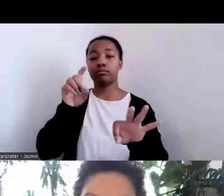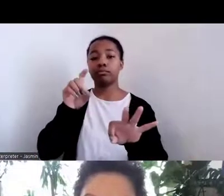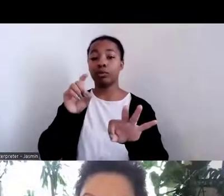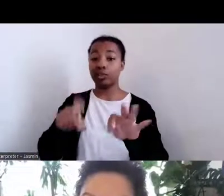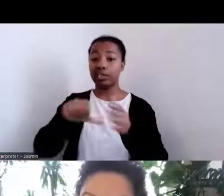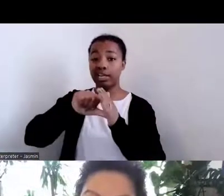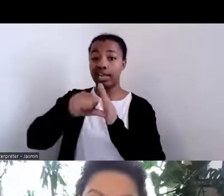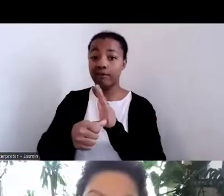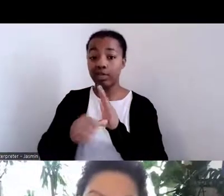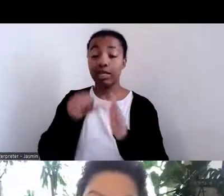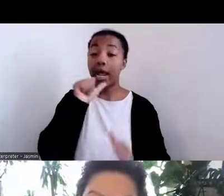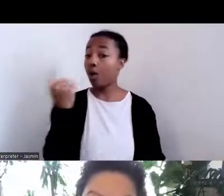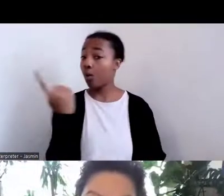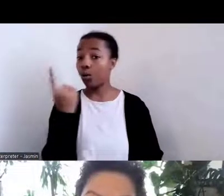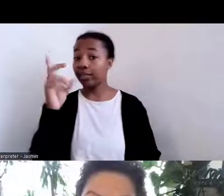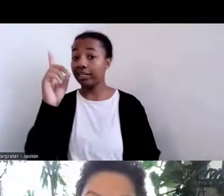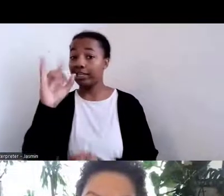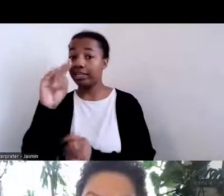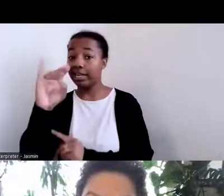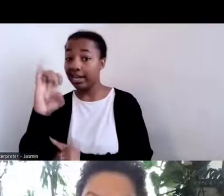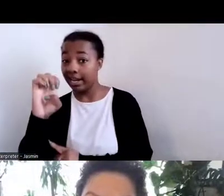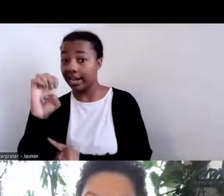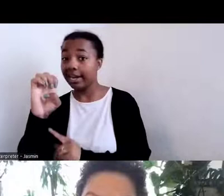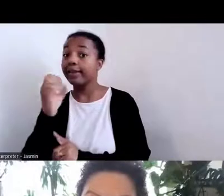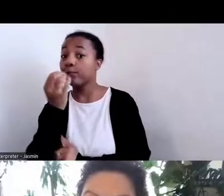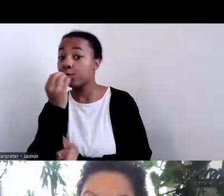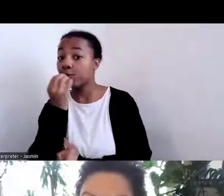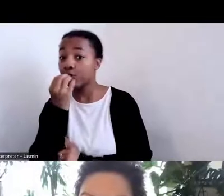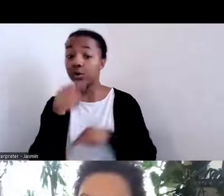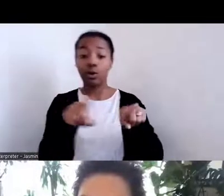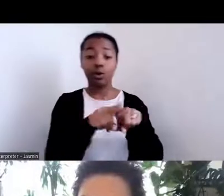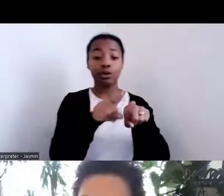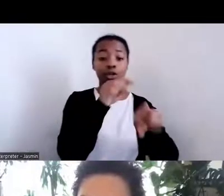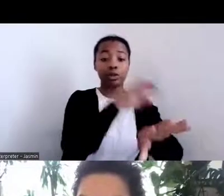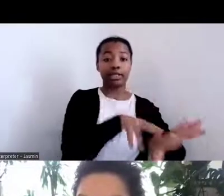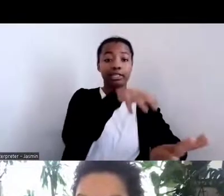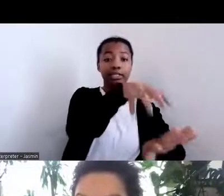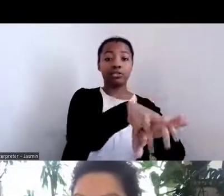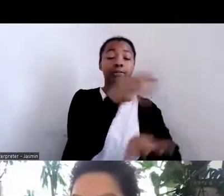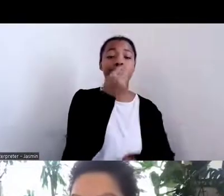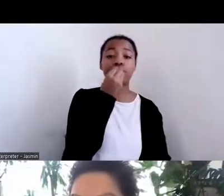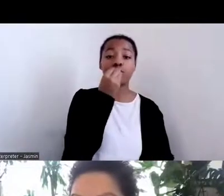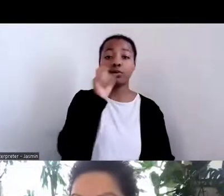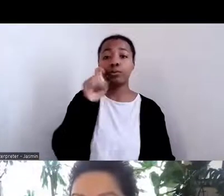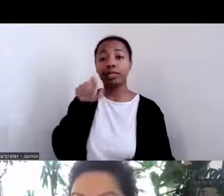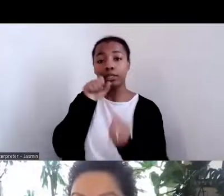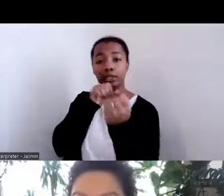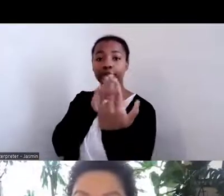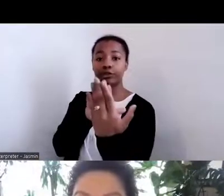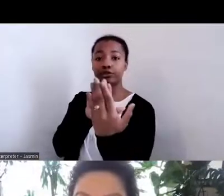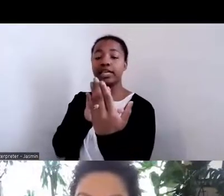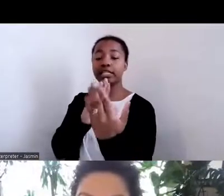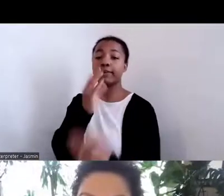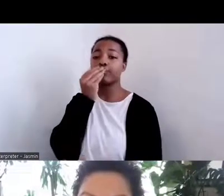Diné foods but indigenous foods and as well as addressing the contamination of our foodways through unhealthy food.